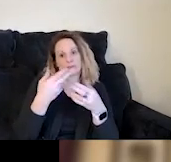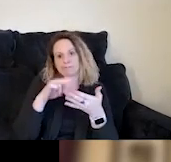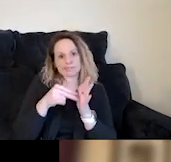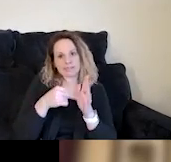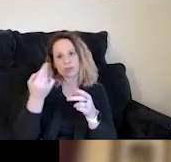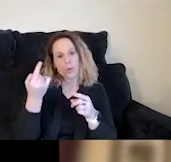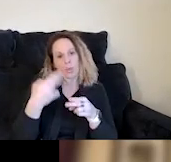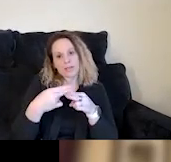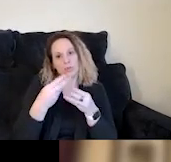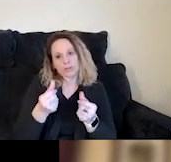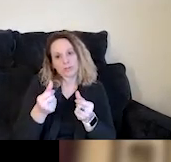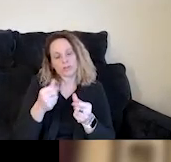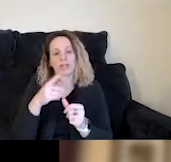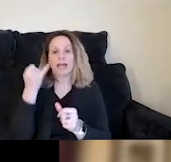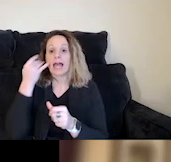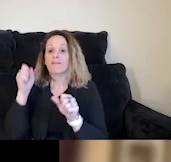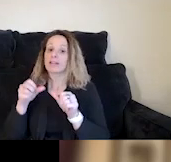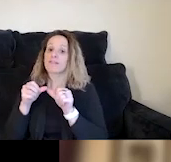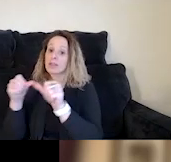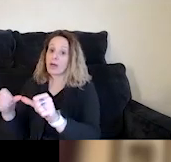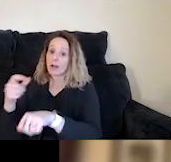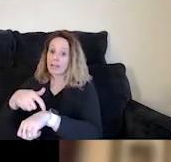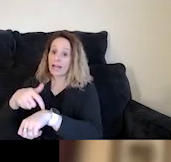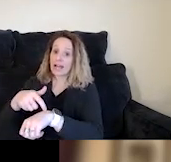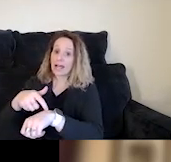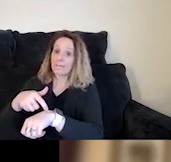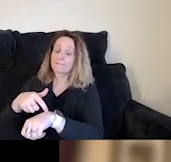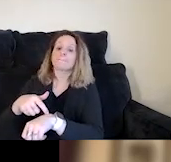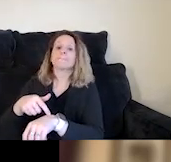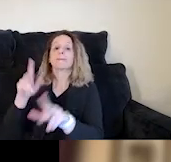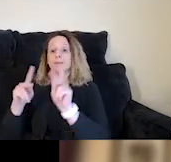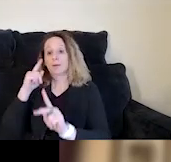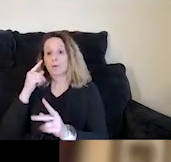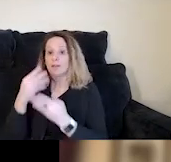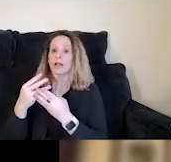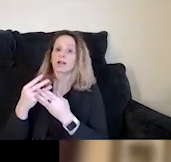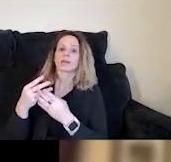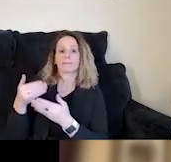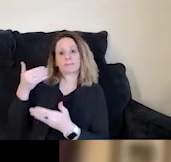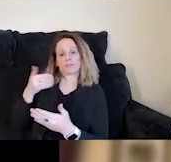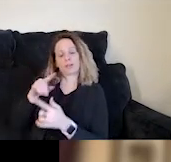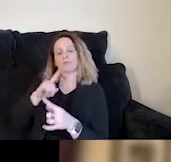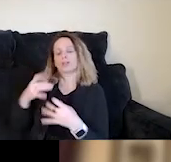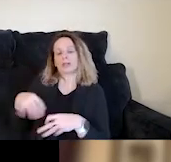And so, having long-term permanent housing for anyone, including formerly incarcerated justice-involved people, is really key. And like anyone else